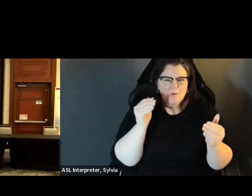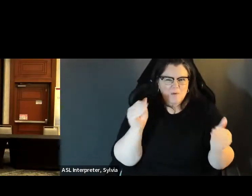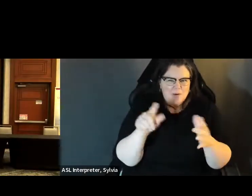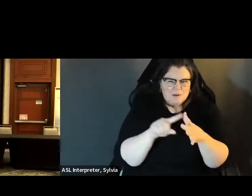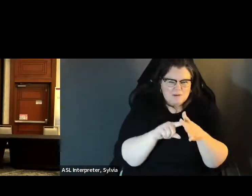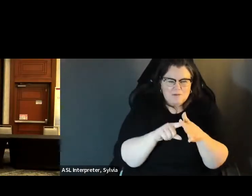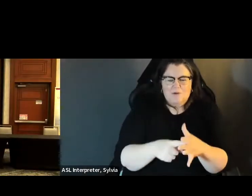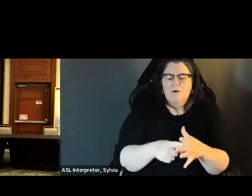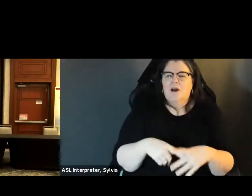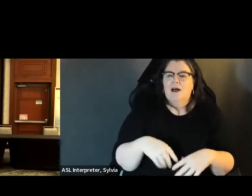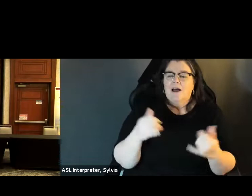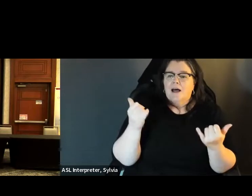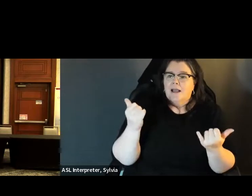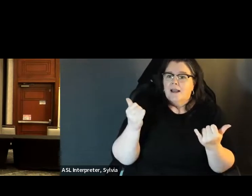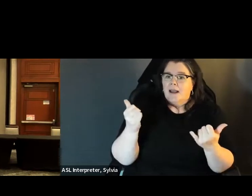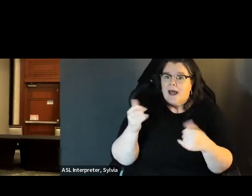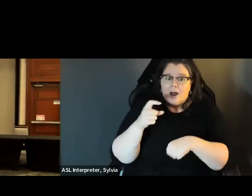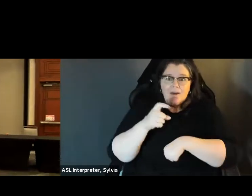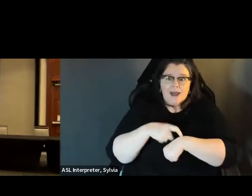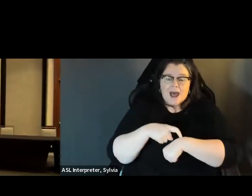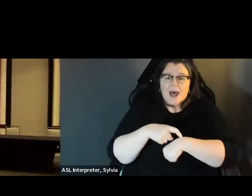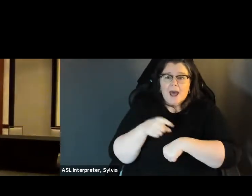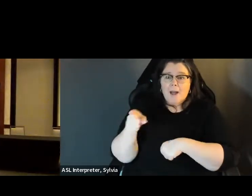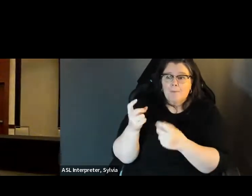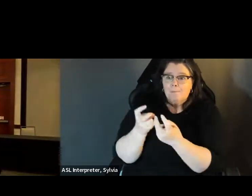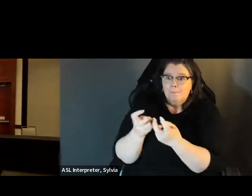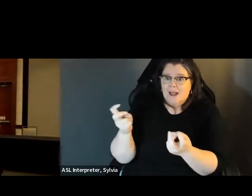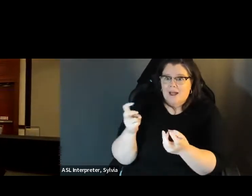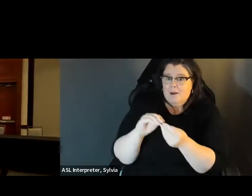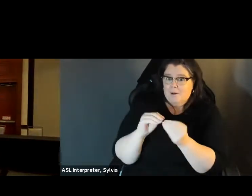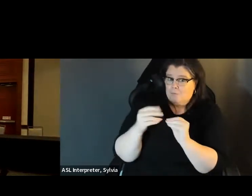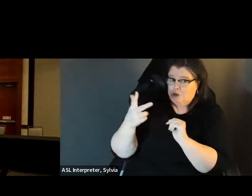» Okay, everyone, we're going to get started again. Welcome back. I'm going welcome back. I'm gonna ask the panelists for our panel.